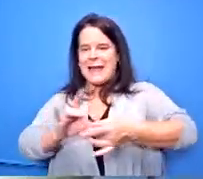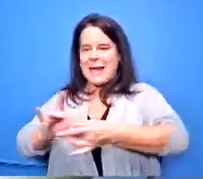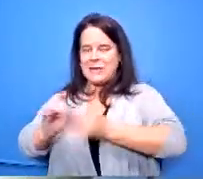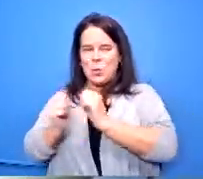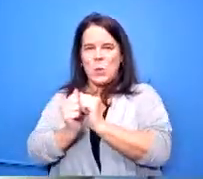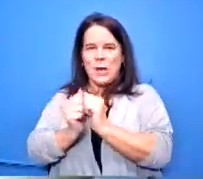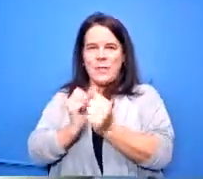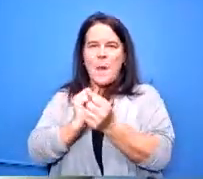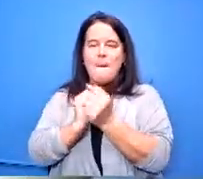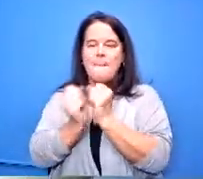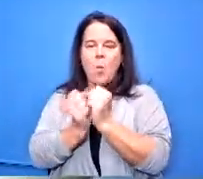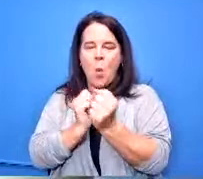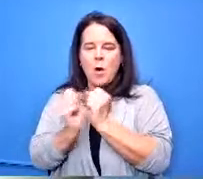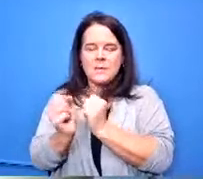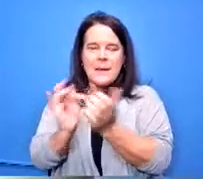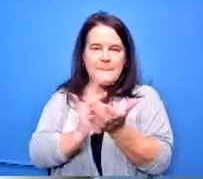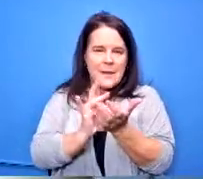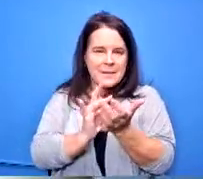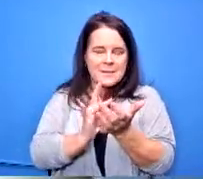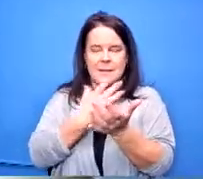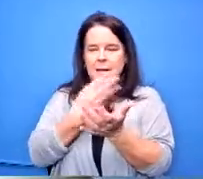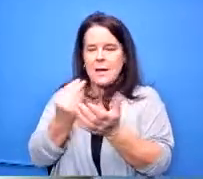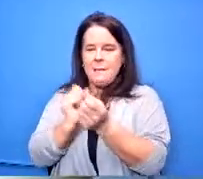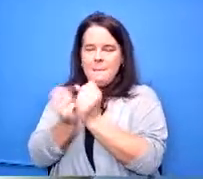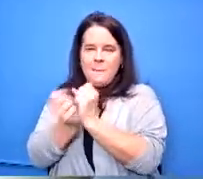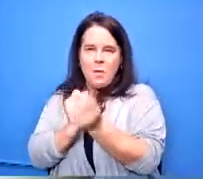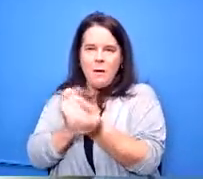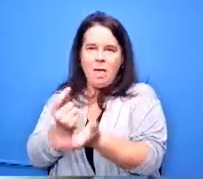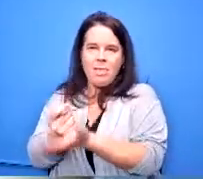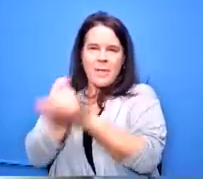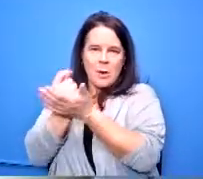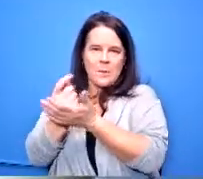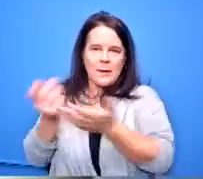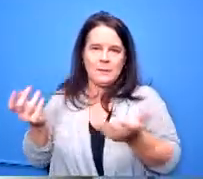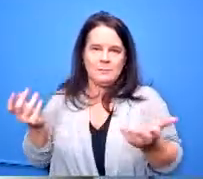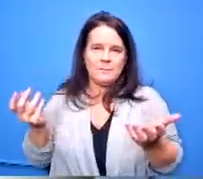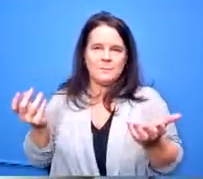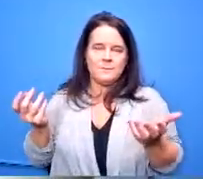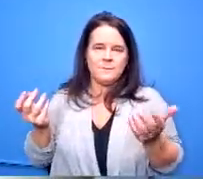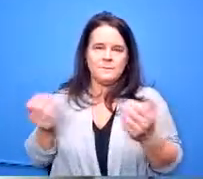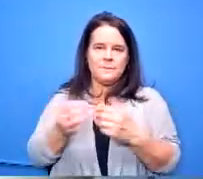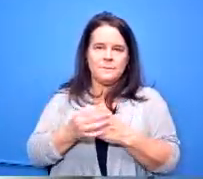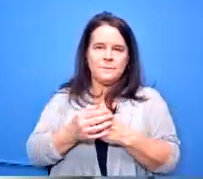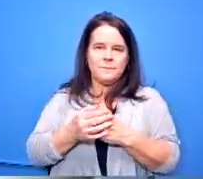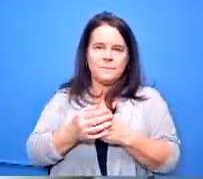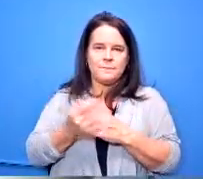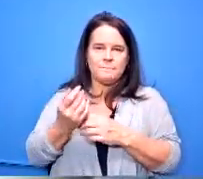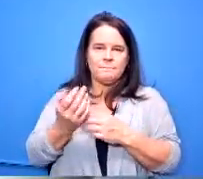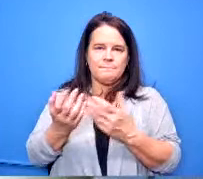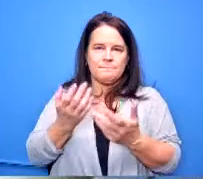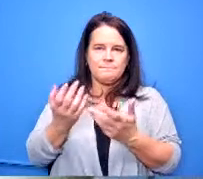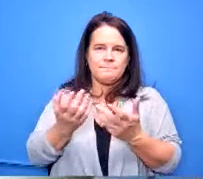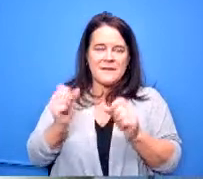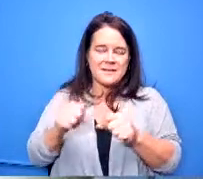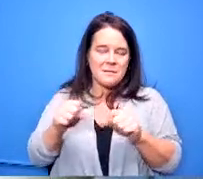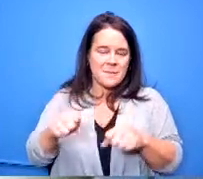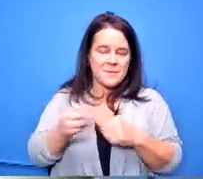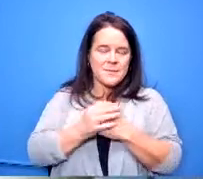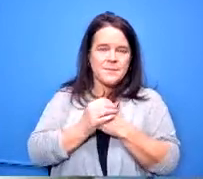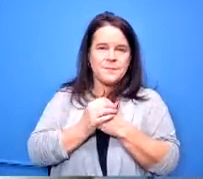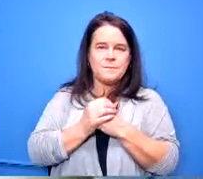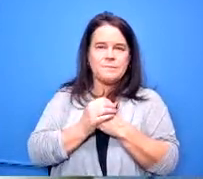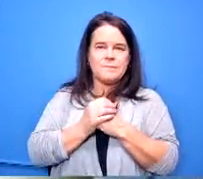sports therapy type of environment or pathway or things like that for students